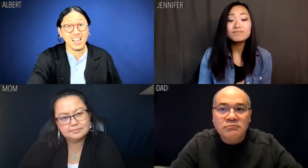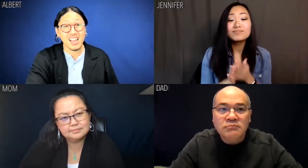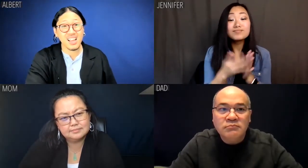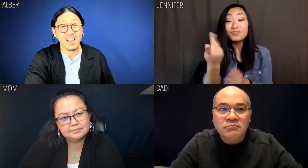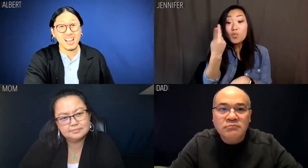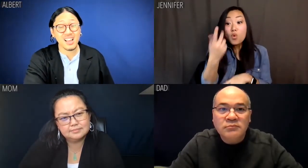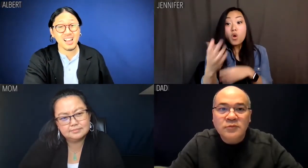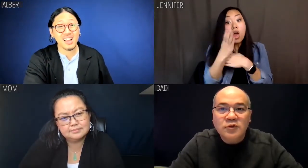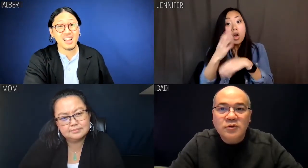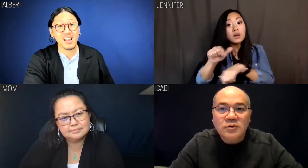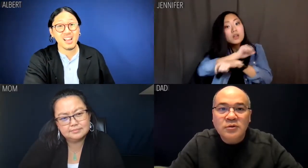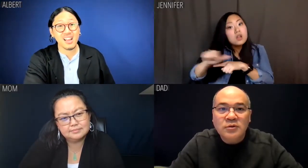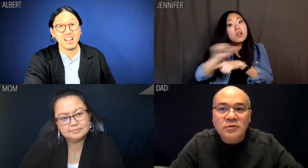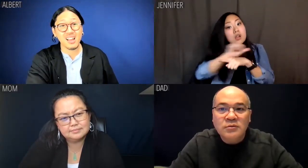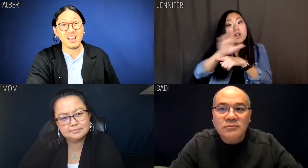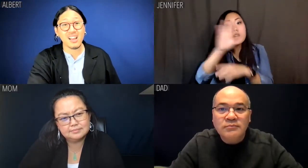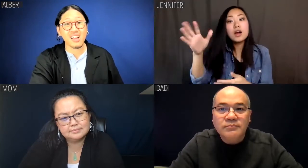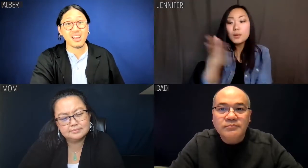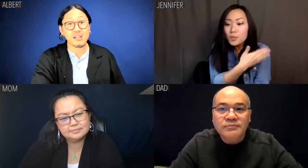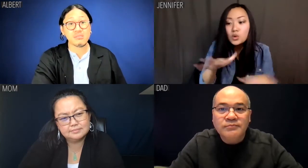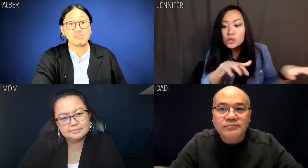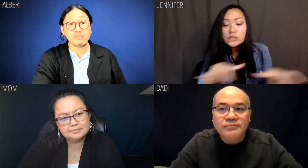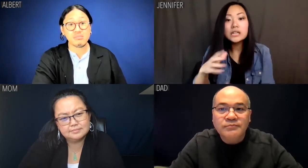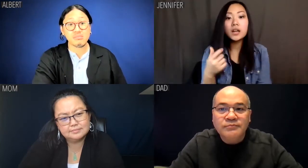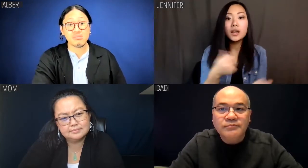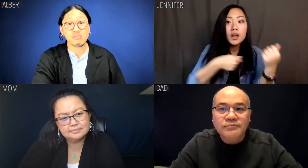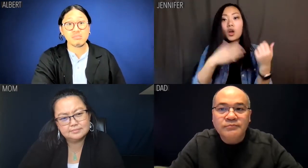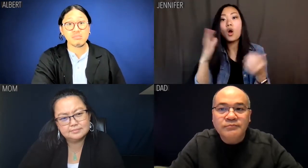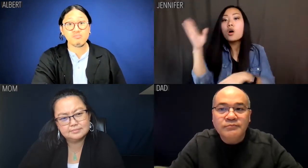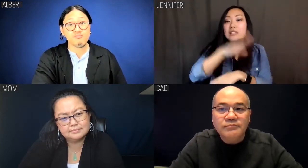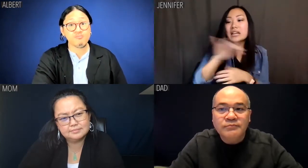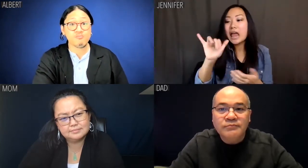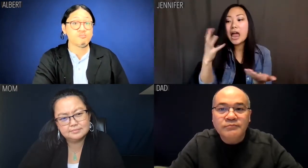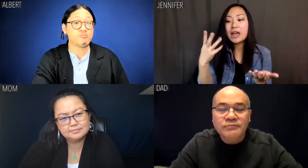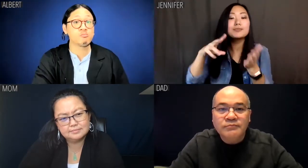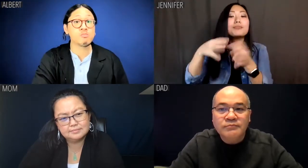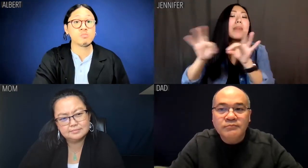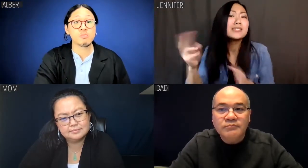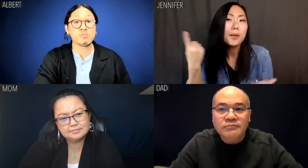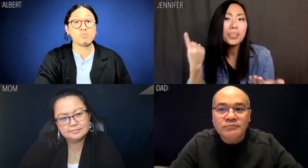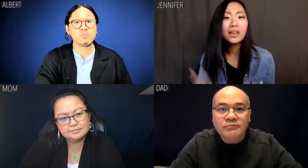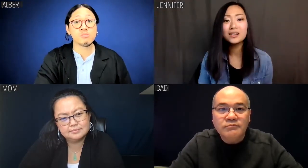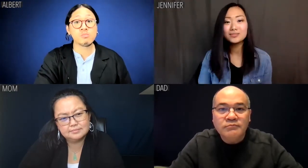Jennifer: You had us practicing our stupid music all day like it meant something.